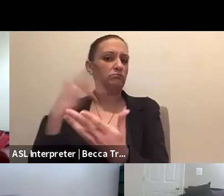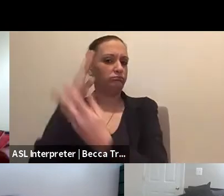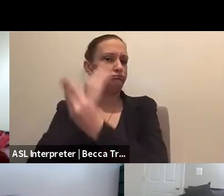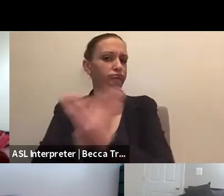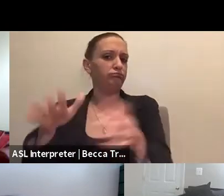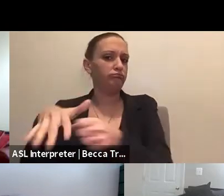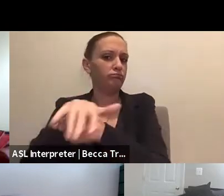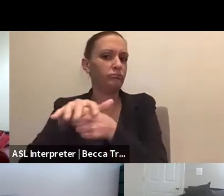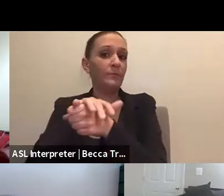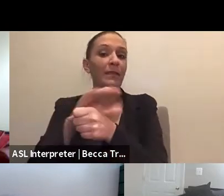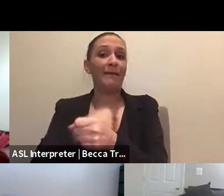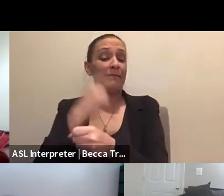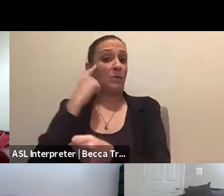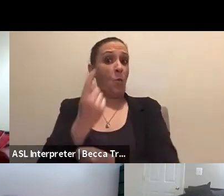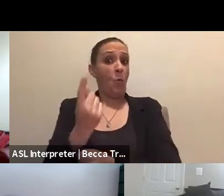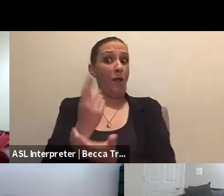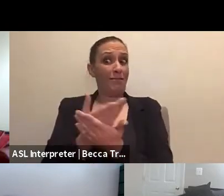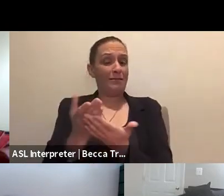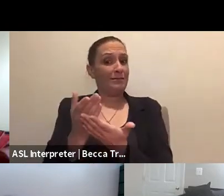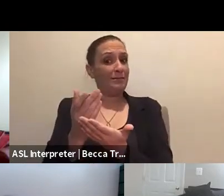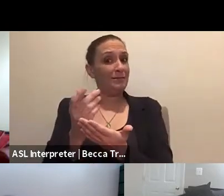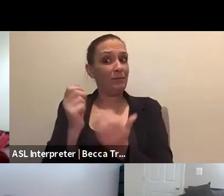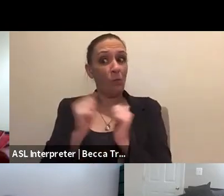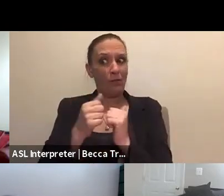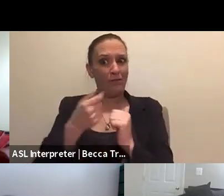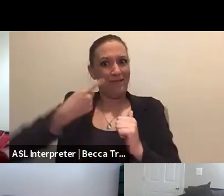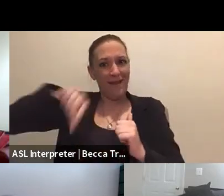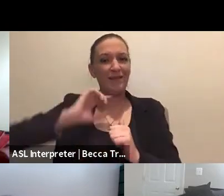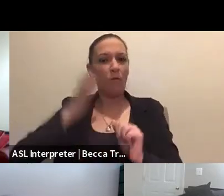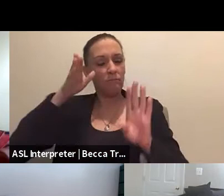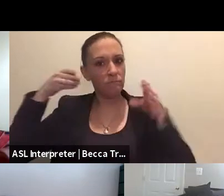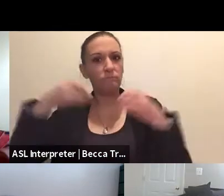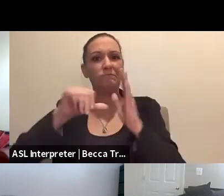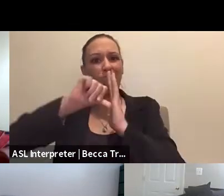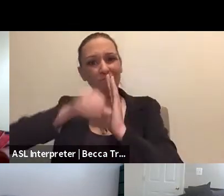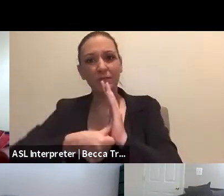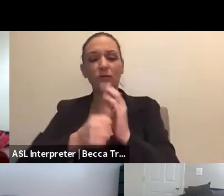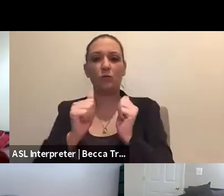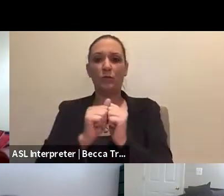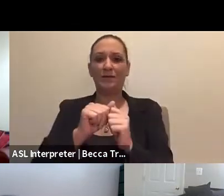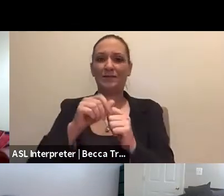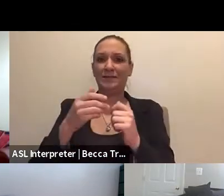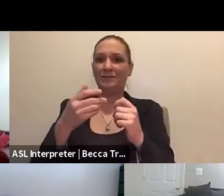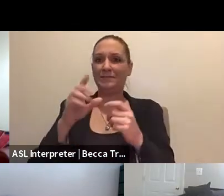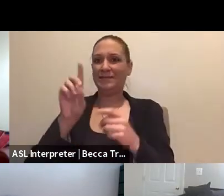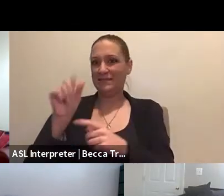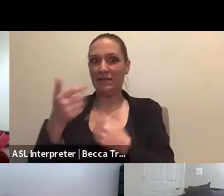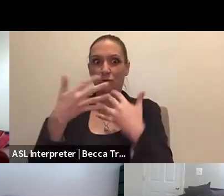I think one thing that we with our focus on Disability Integration are trying to do is make certain that that's communicated